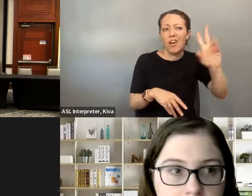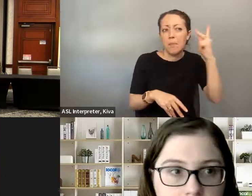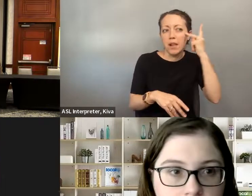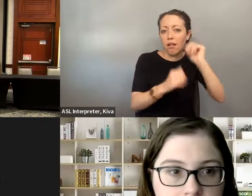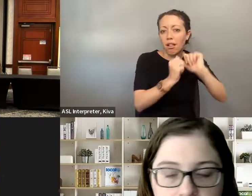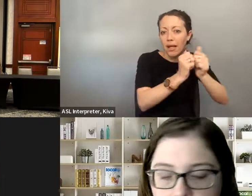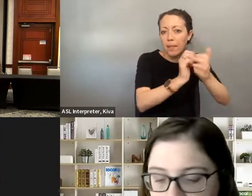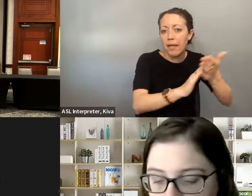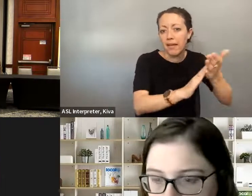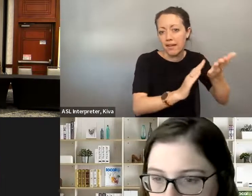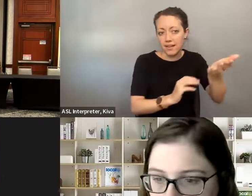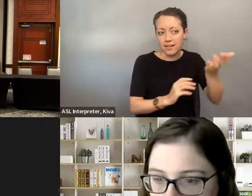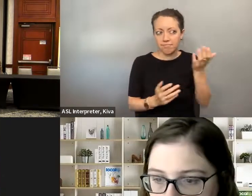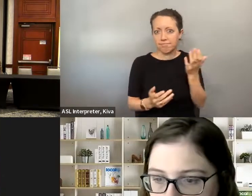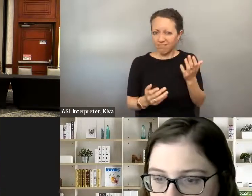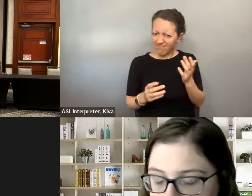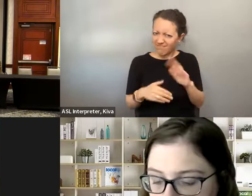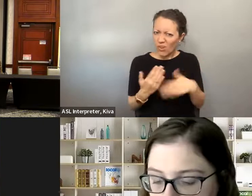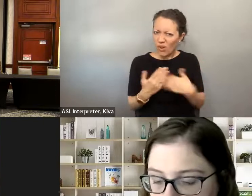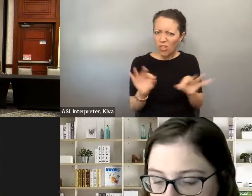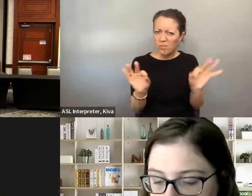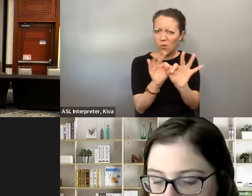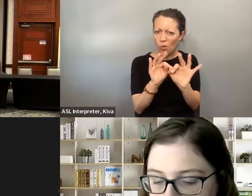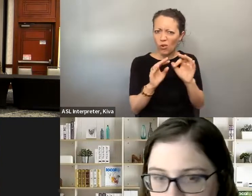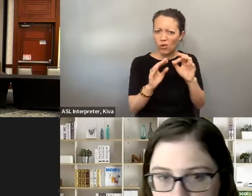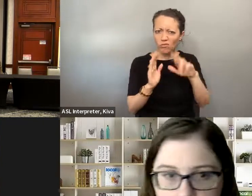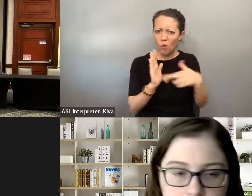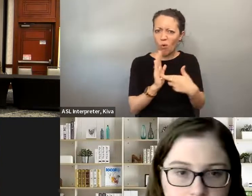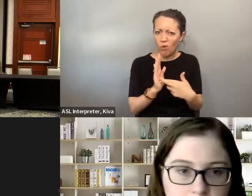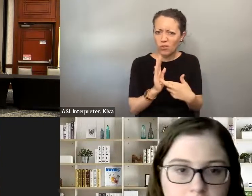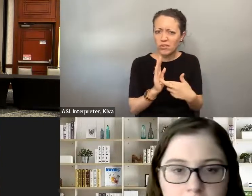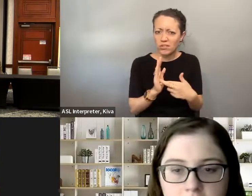board, a town commission, volunteering for a campaign, This pipeline from the bottom up, particularly for people who haven't run for office before looking at the local community, and how you get involved, whether that is a local elected office, position, a a board, a count town commission volunteering for a campaign working as staff on a campaign, all of